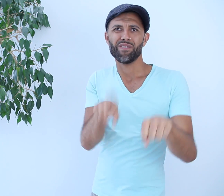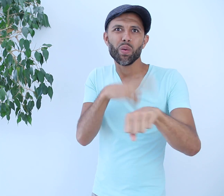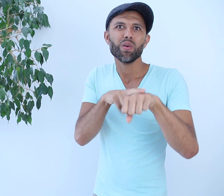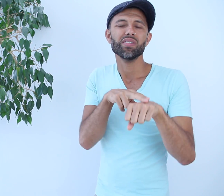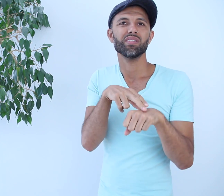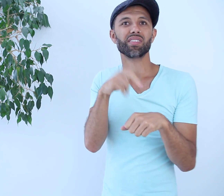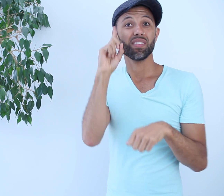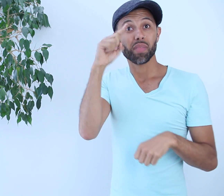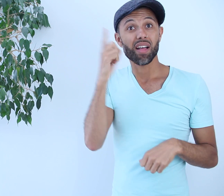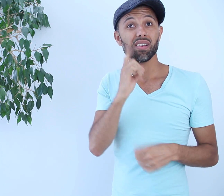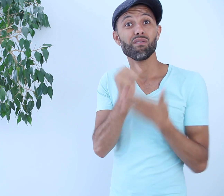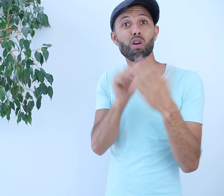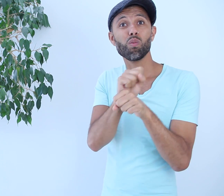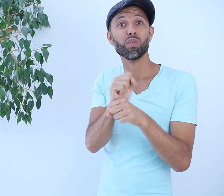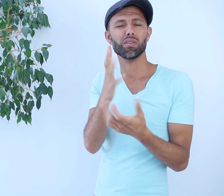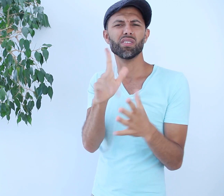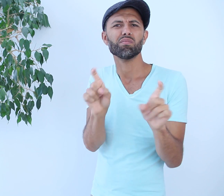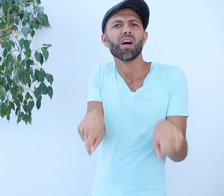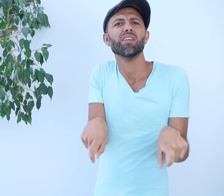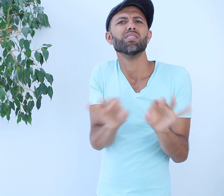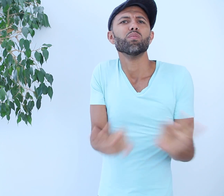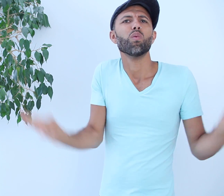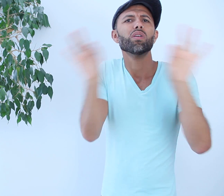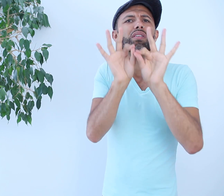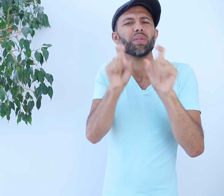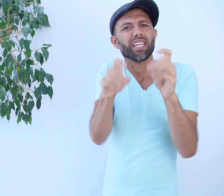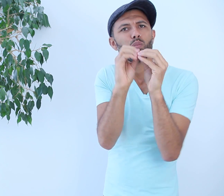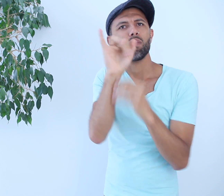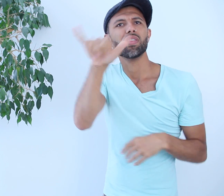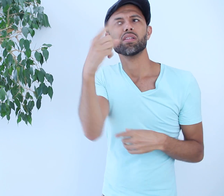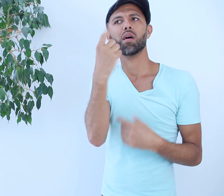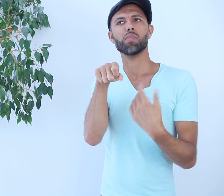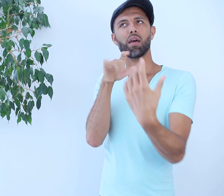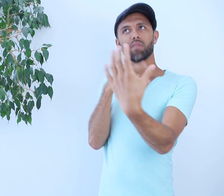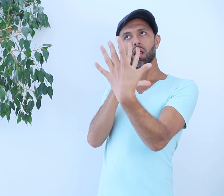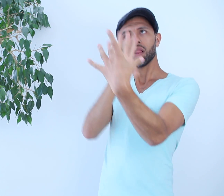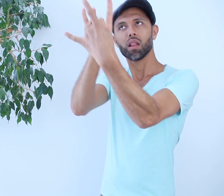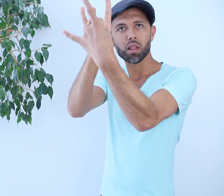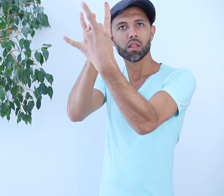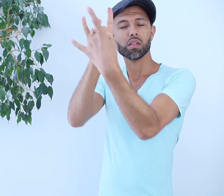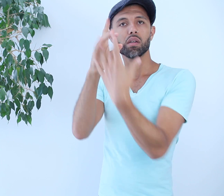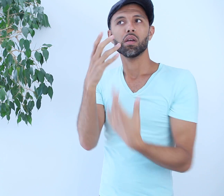So, yes, it’s crucial that we encourage more artworks by black deaf artists that many like myself can identify with.